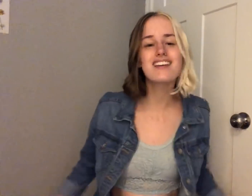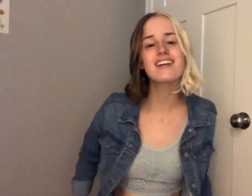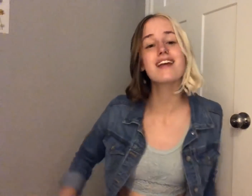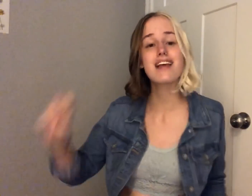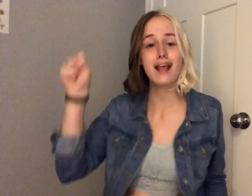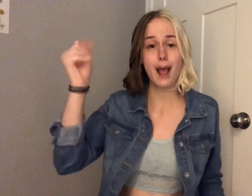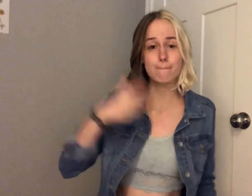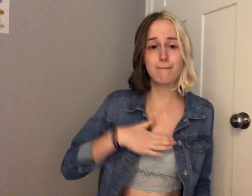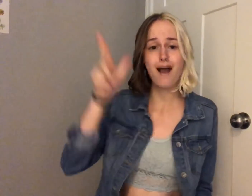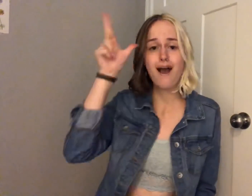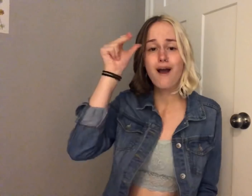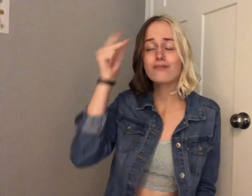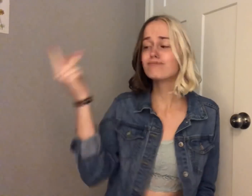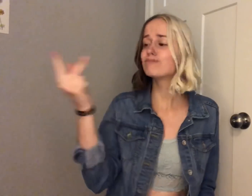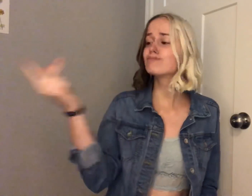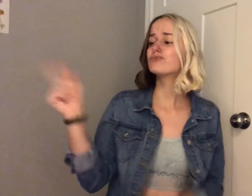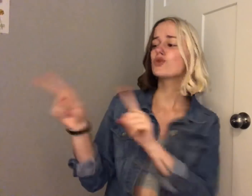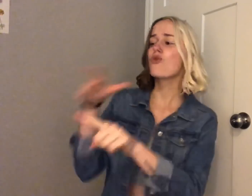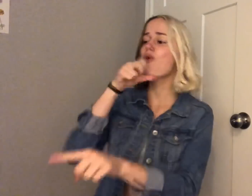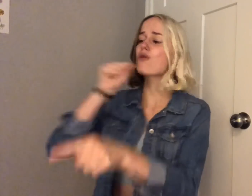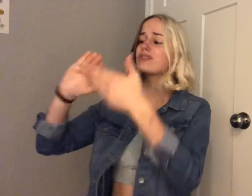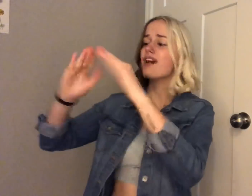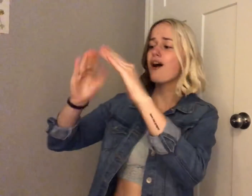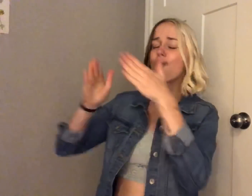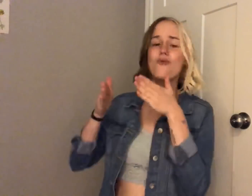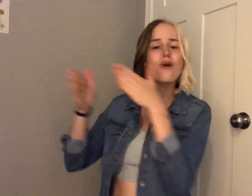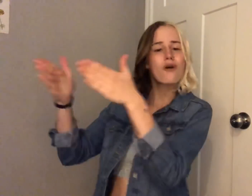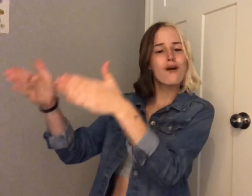Yeah, I'm gonna take my horse to the old town road